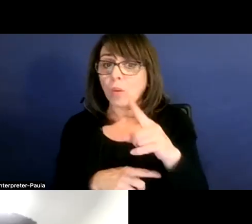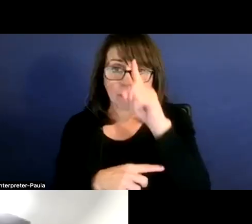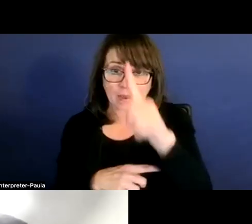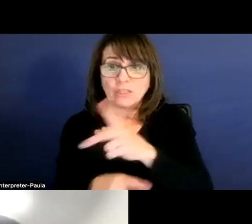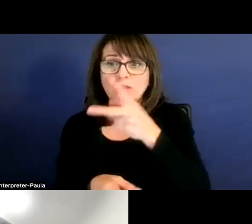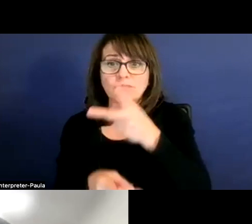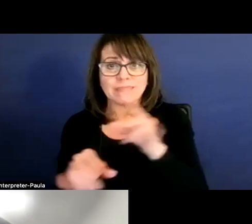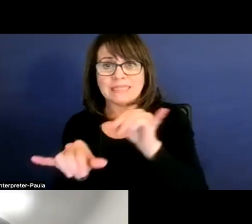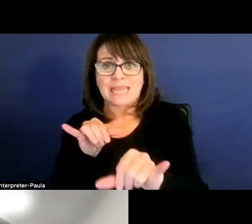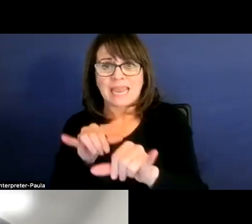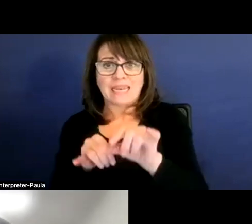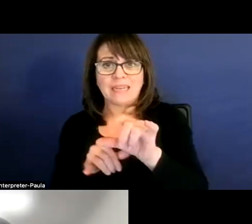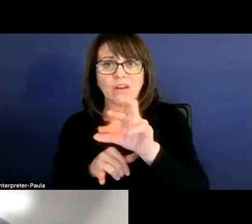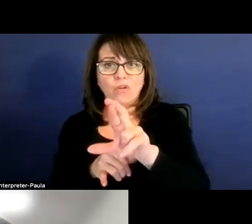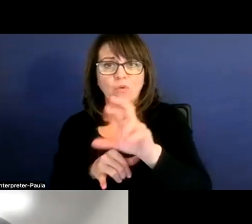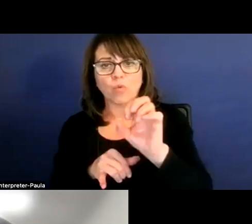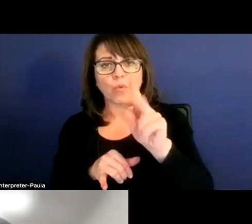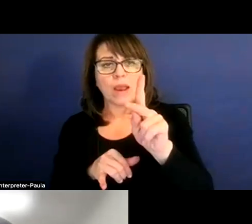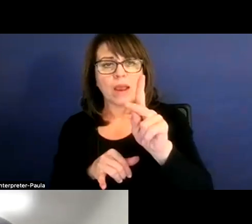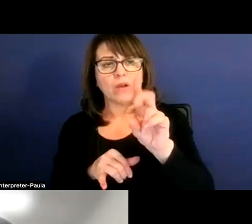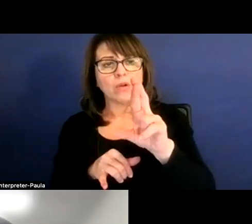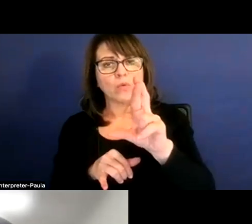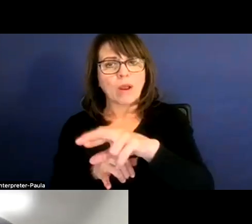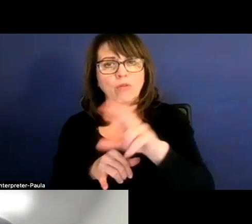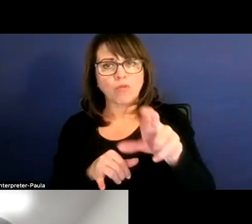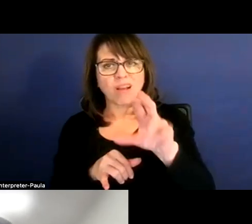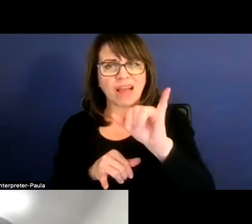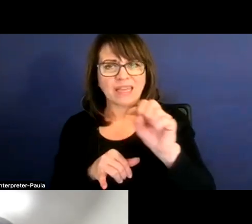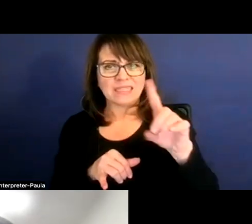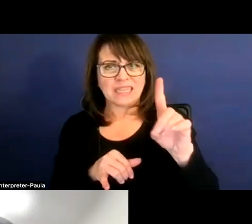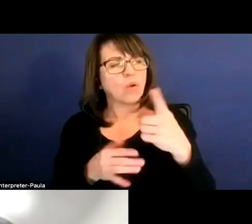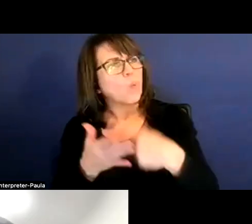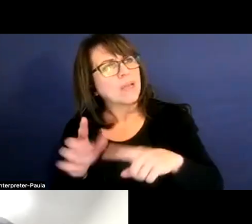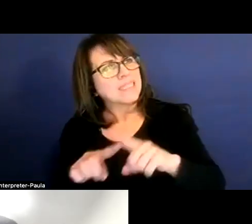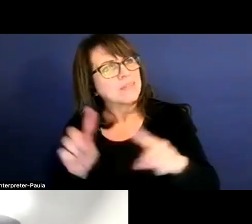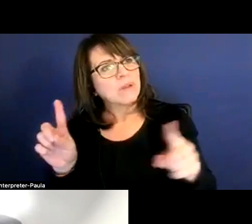What is the difference between a golden penny and a copper penny? A copper penny,